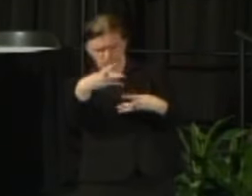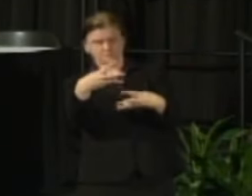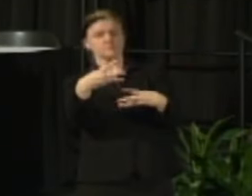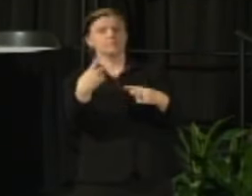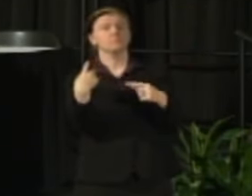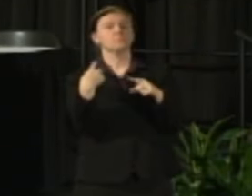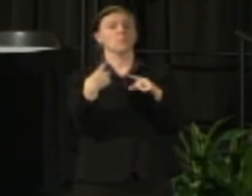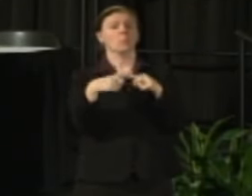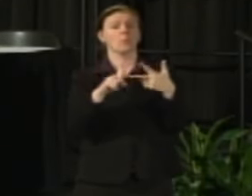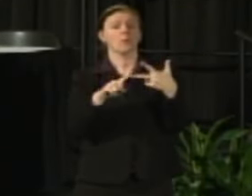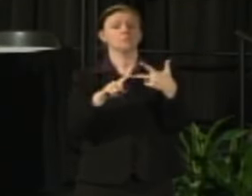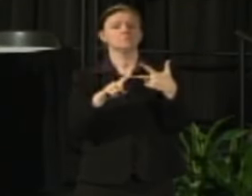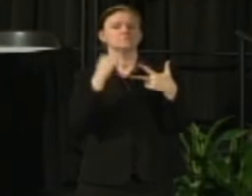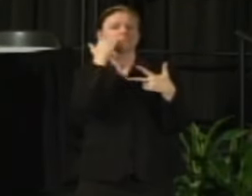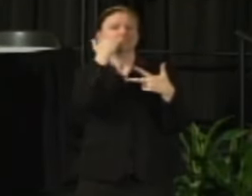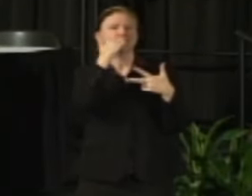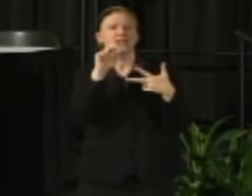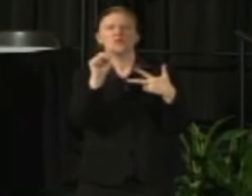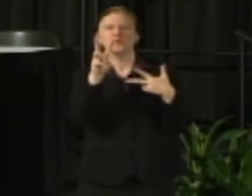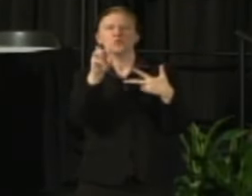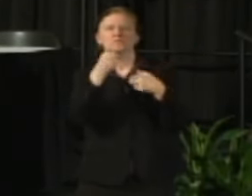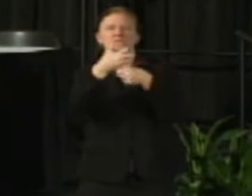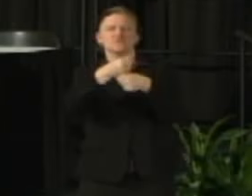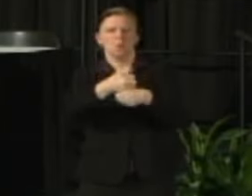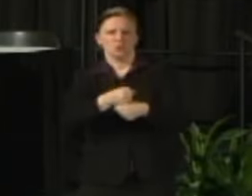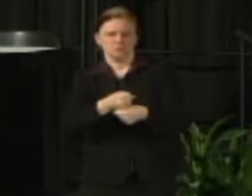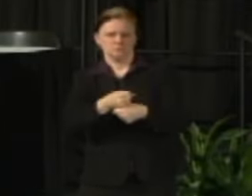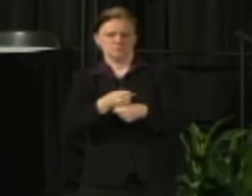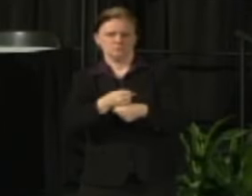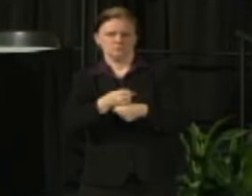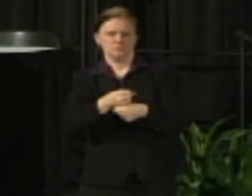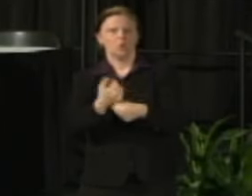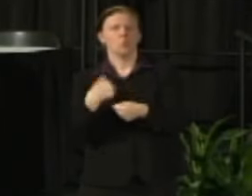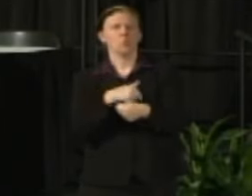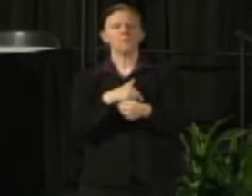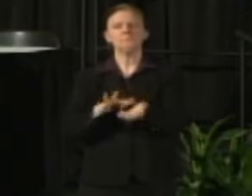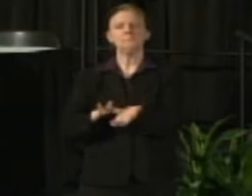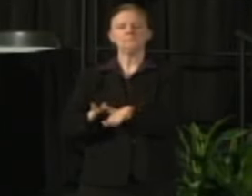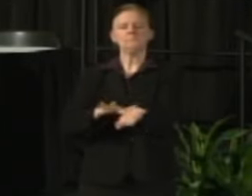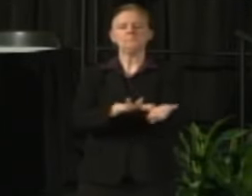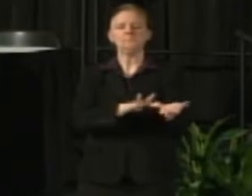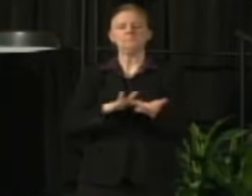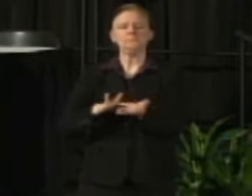of course the Daily News Summary the way that we keep our pulse rather our finger on the pulse